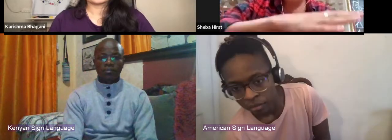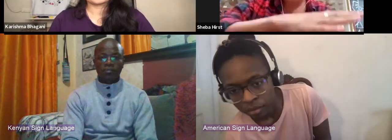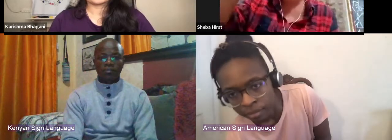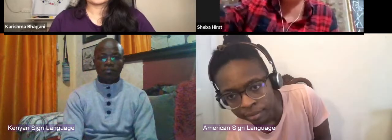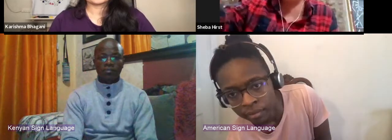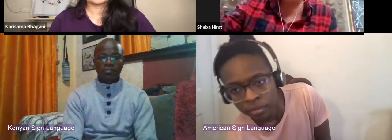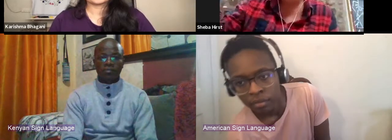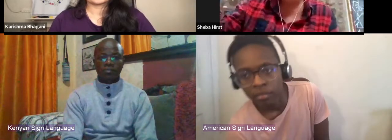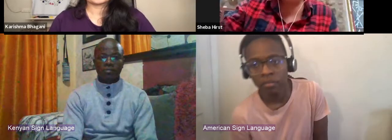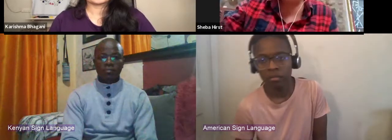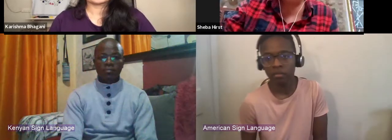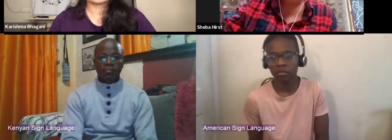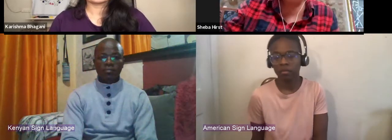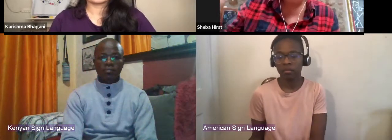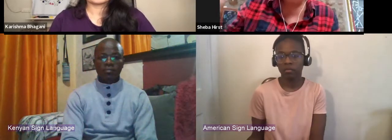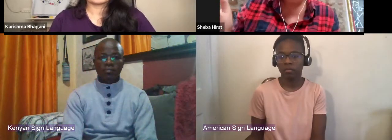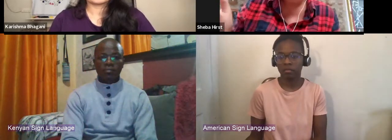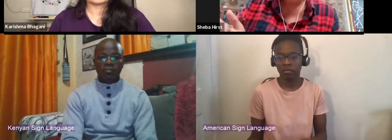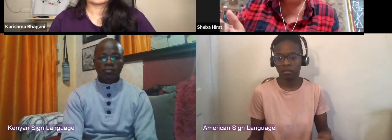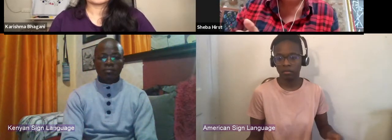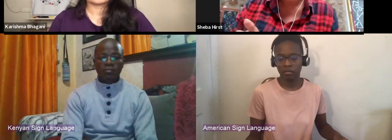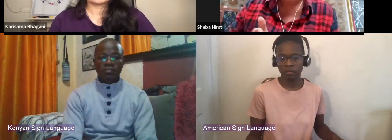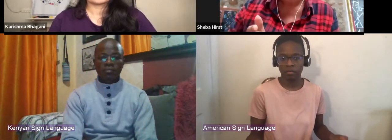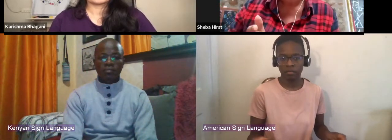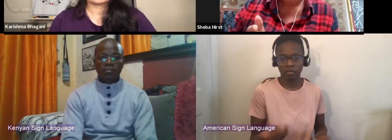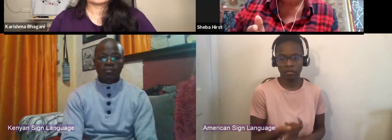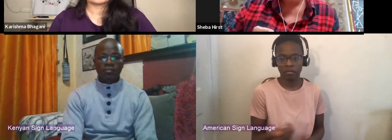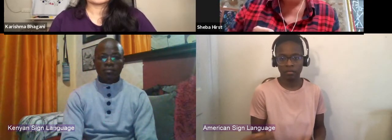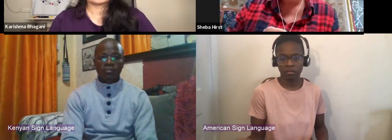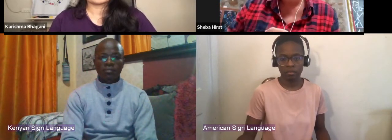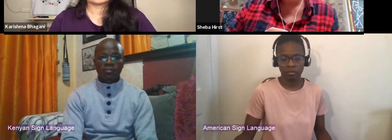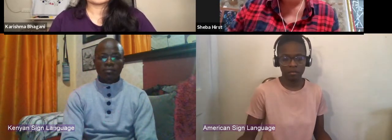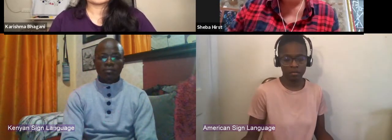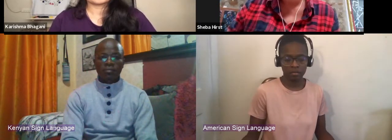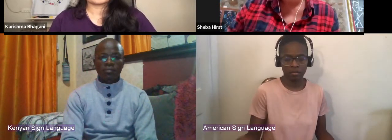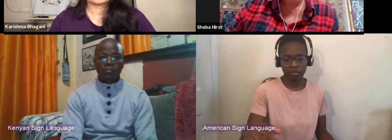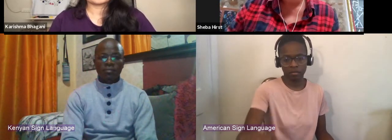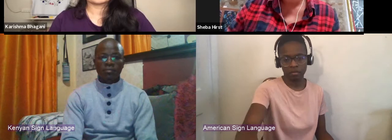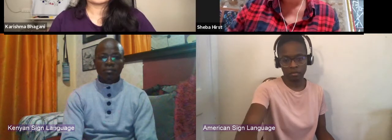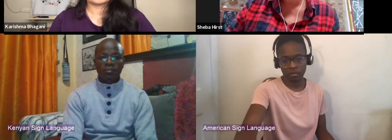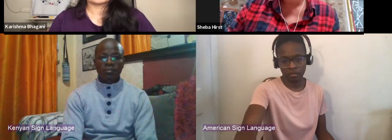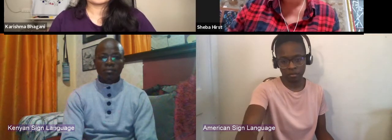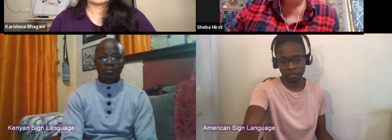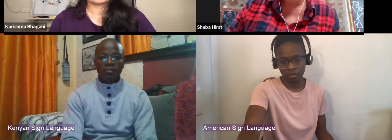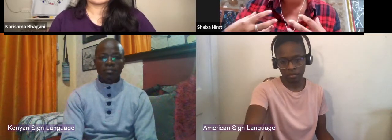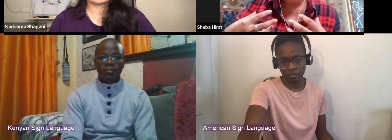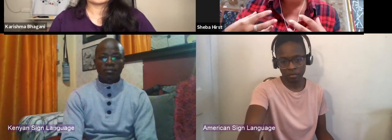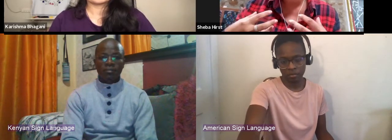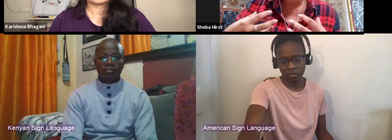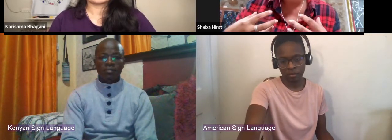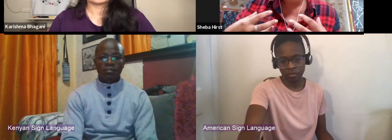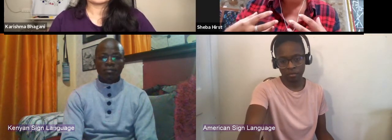of the drama music festival, but it's not considered something that's caught the learning experience. And if we don't get involved in being